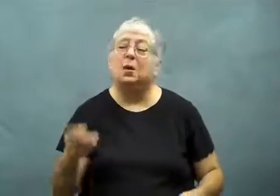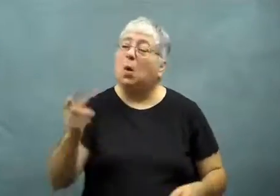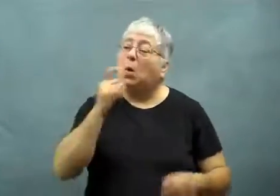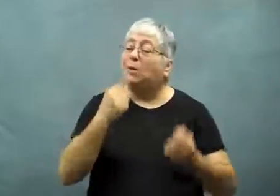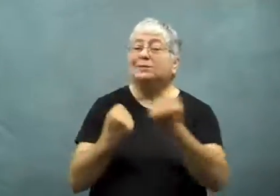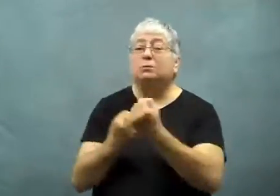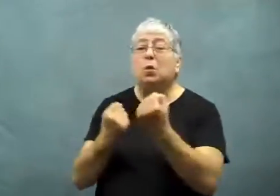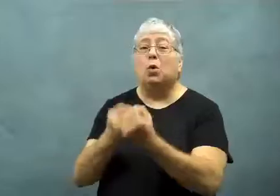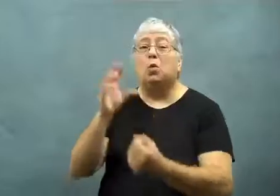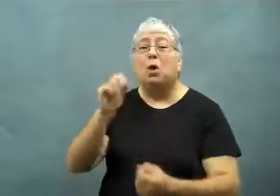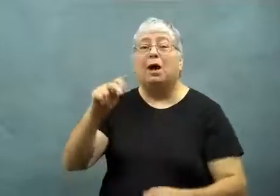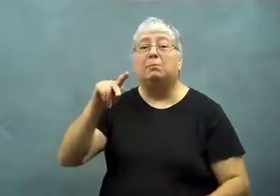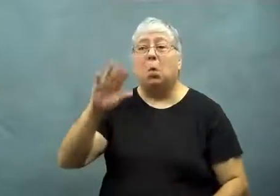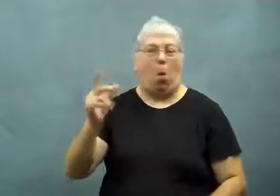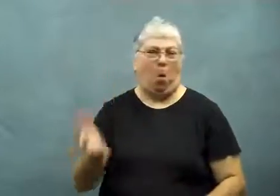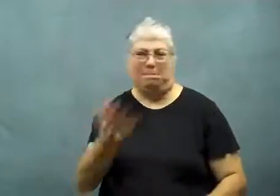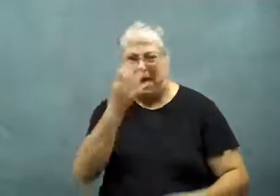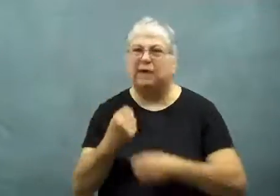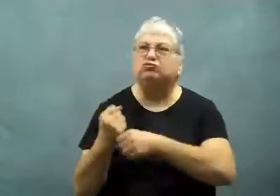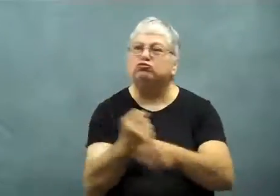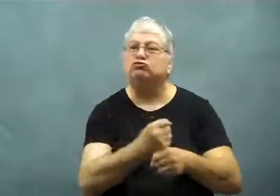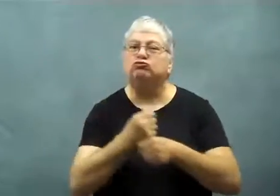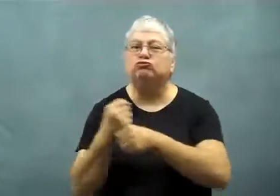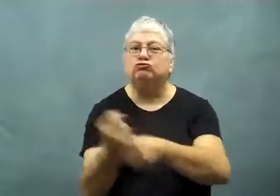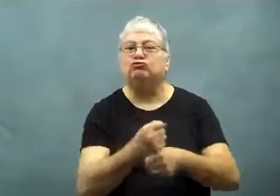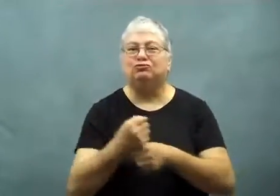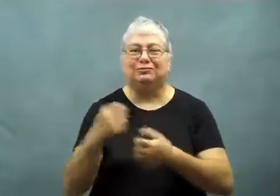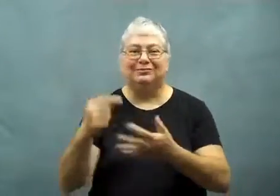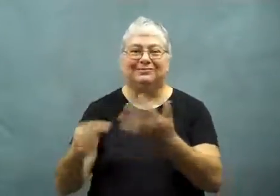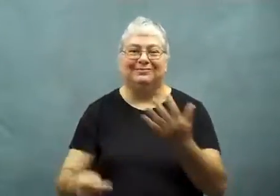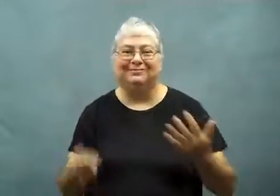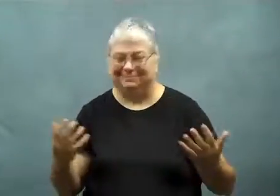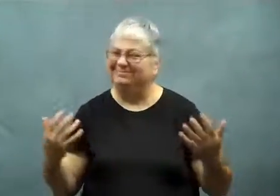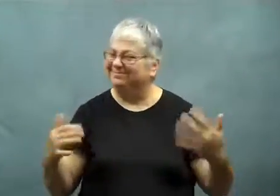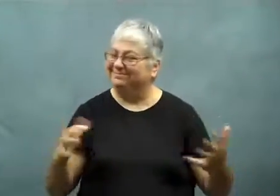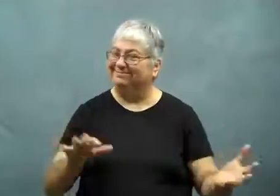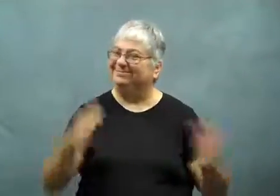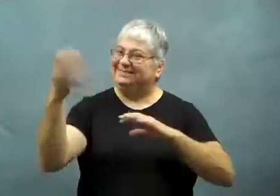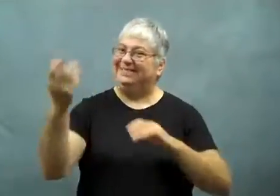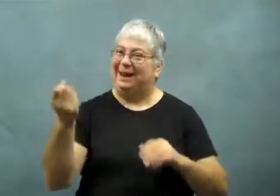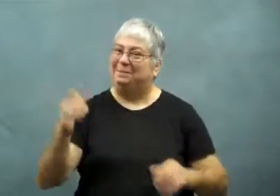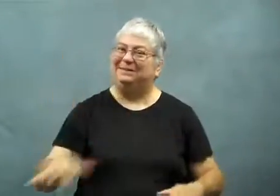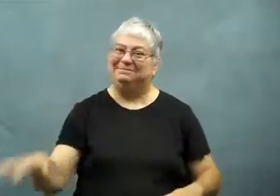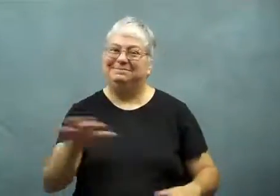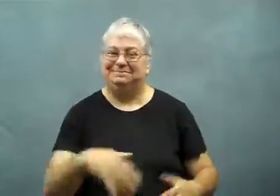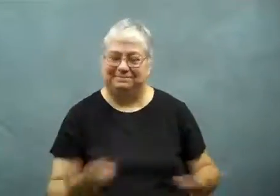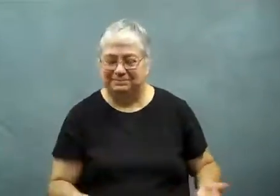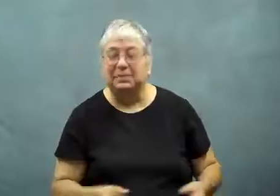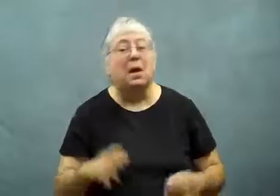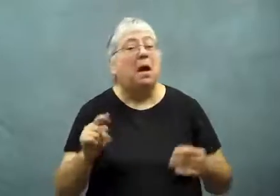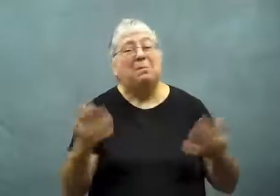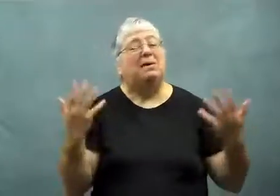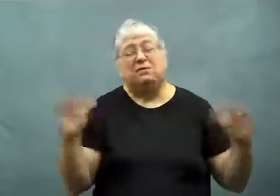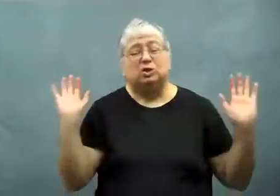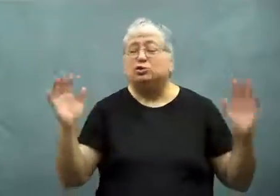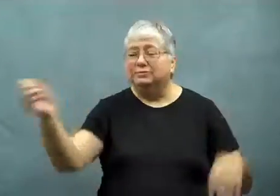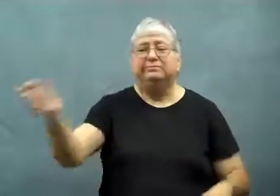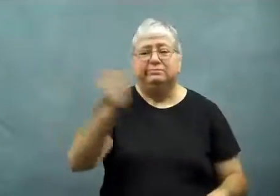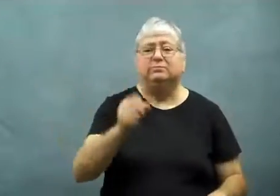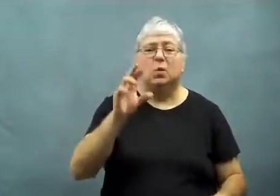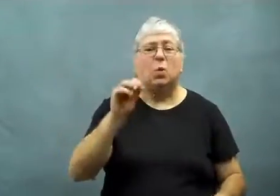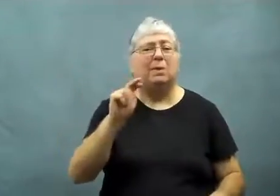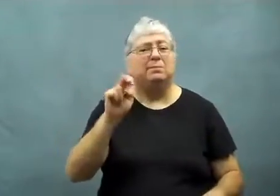Ron Paul supporters were angry and carried signs.